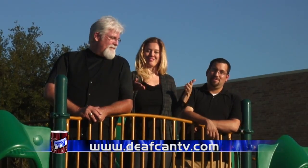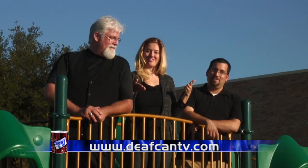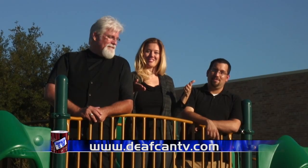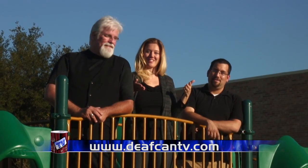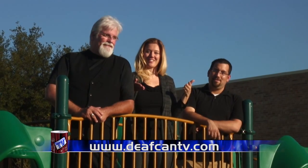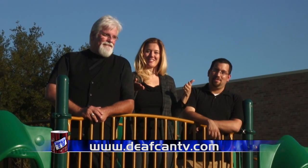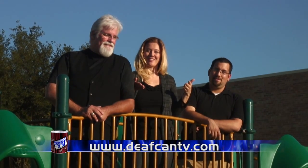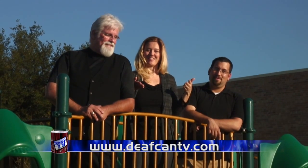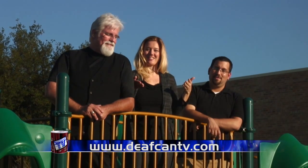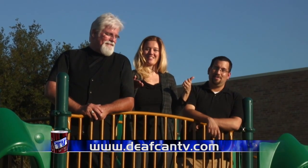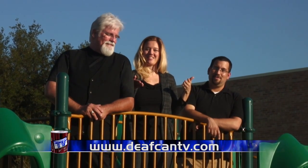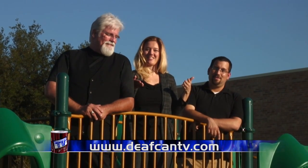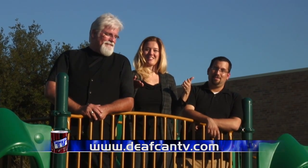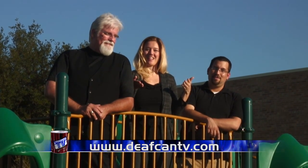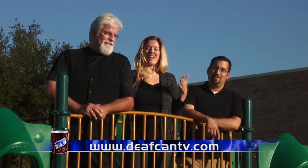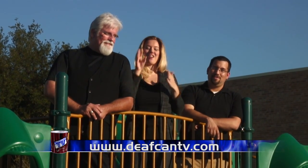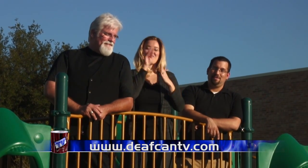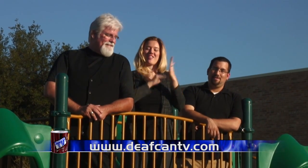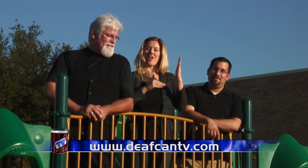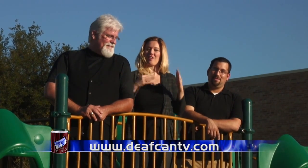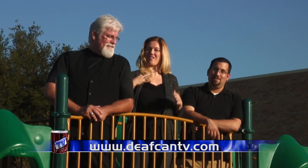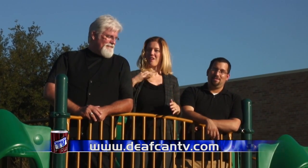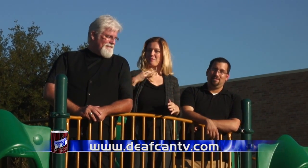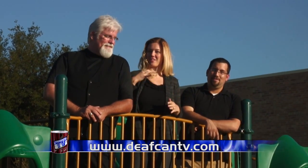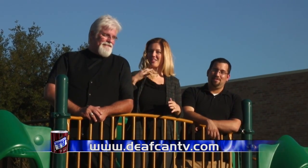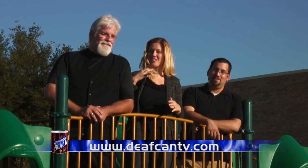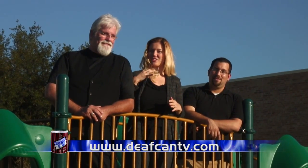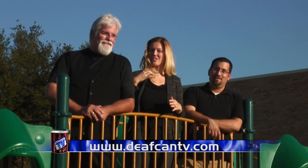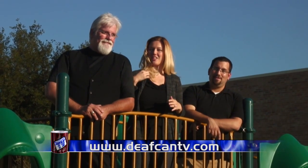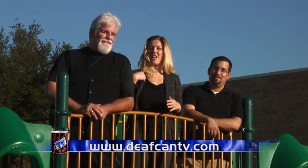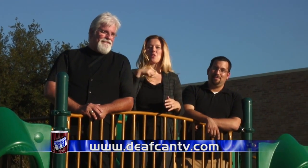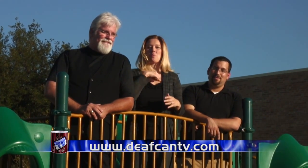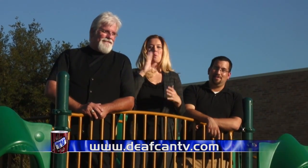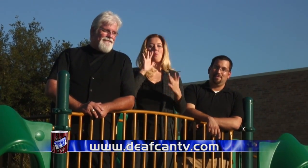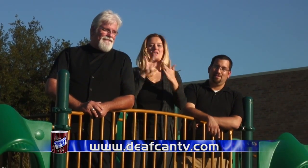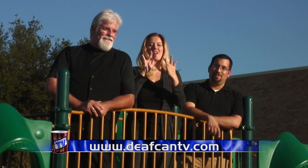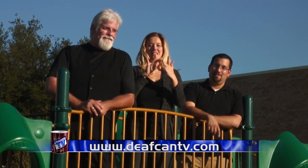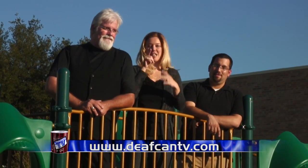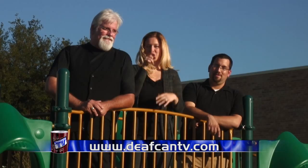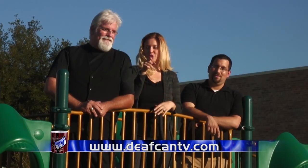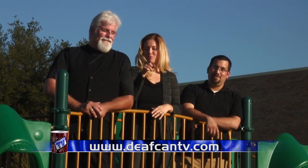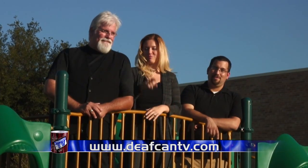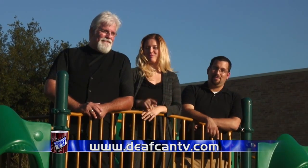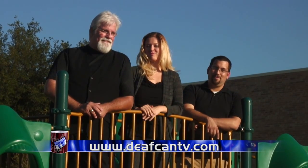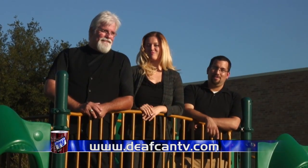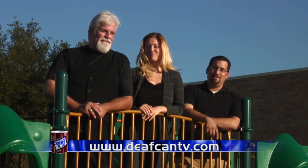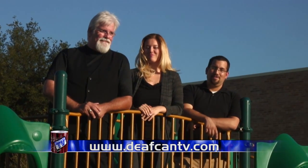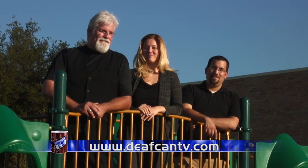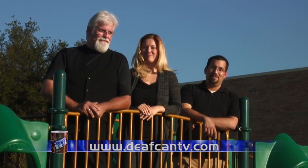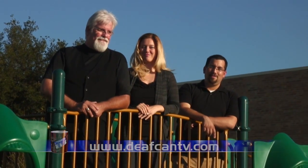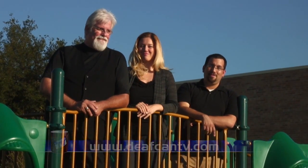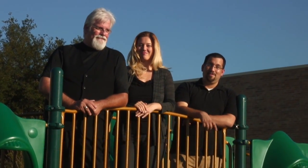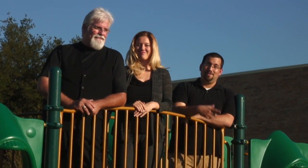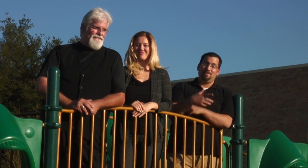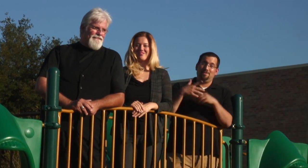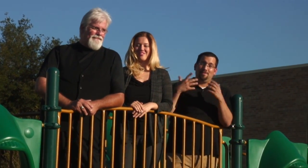you see here below. Fill out an application and we will get in contact with you.